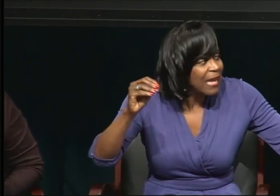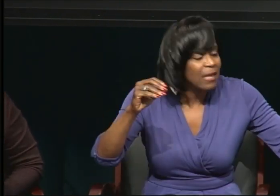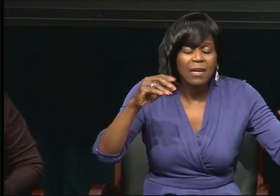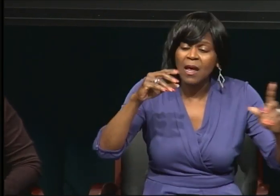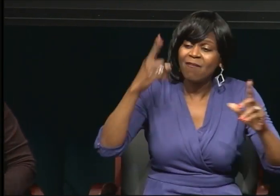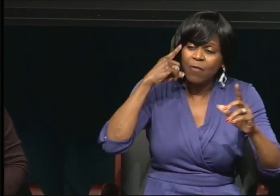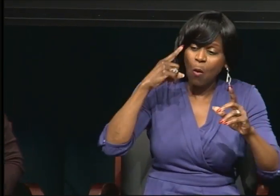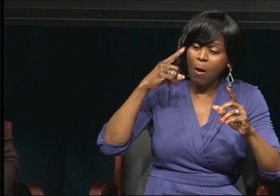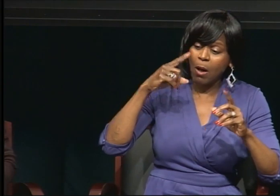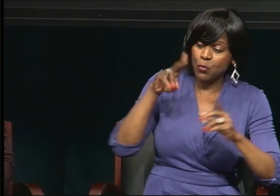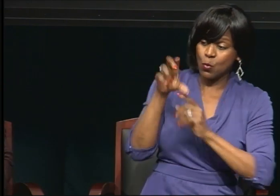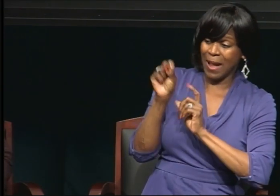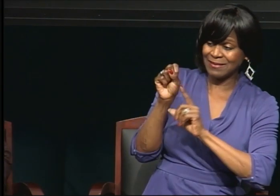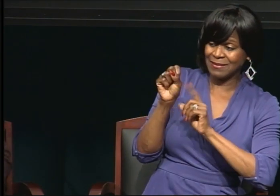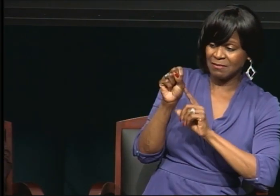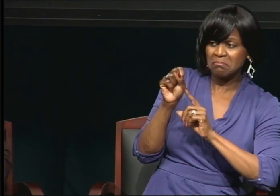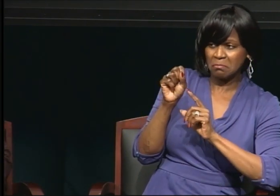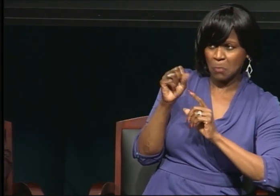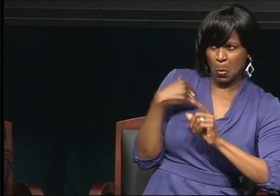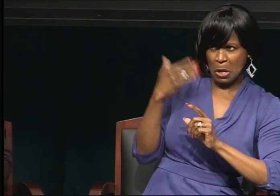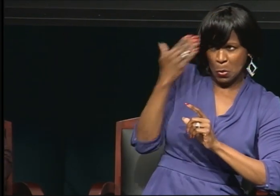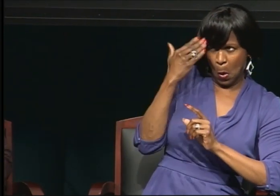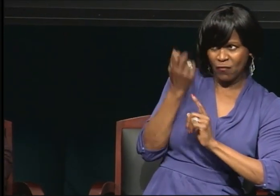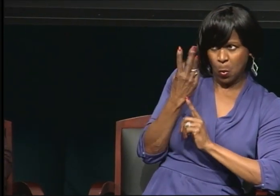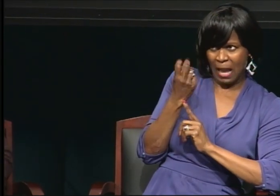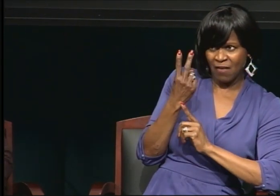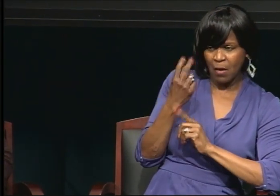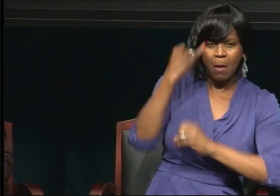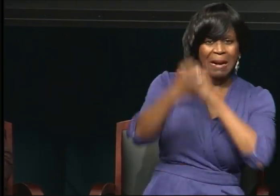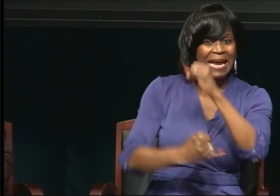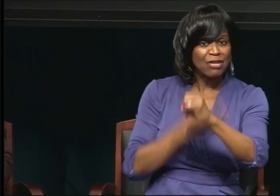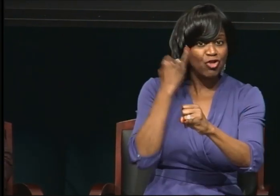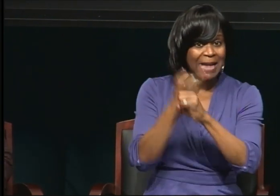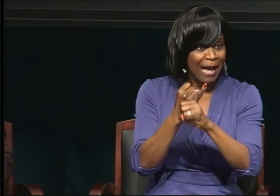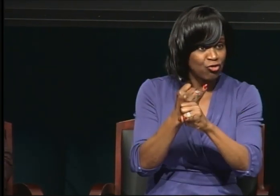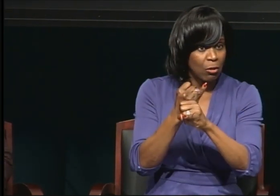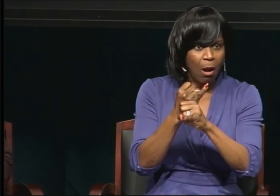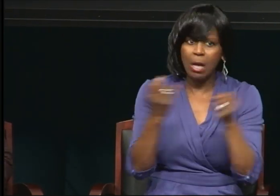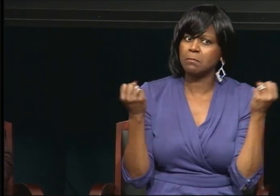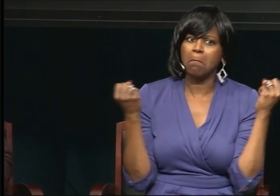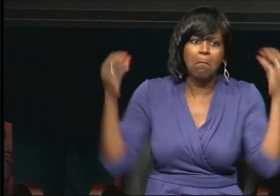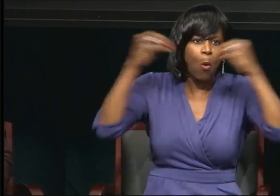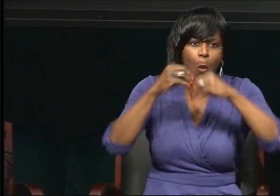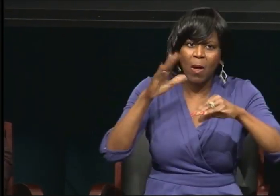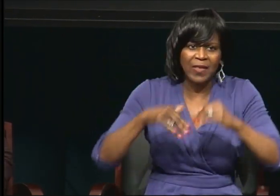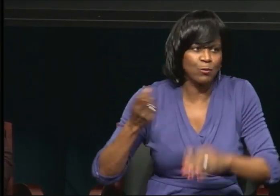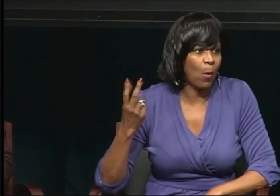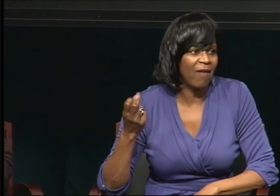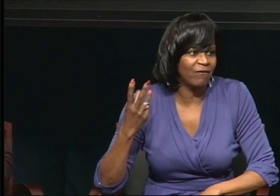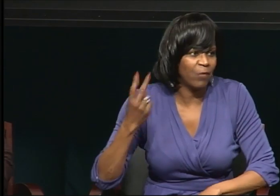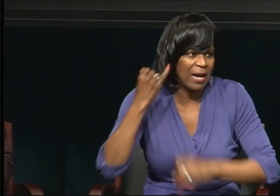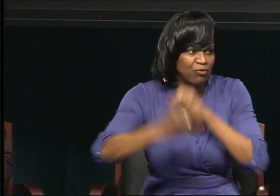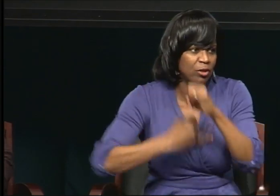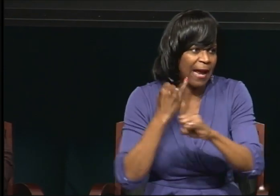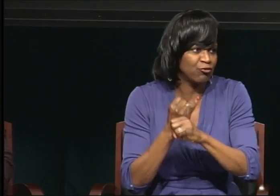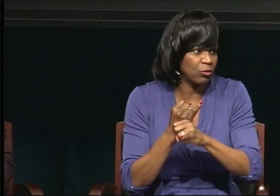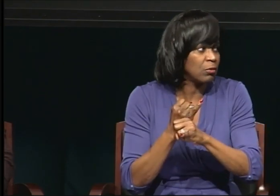Internationally clearly there are a lot more. This is Dr. Merritt,